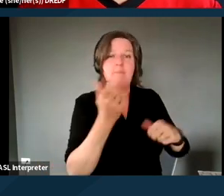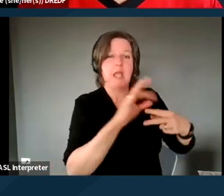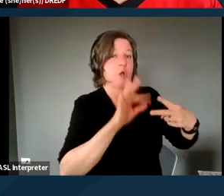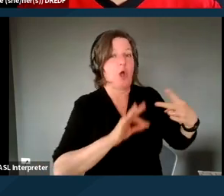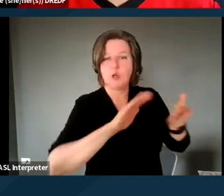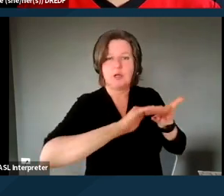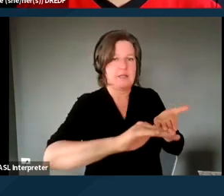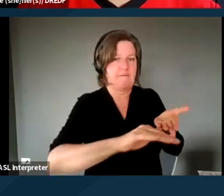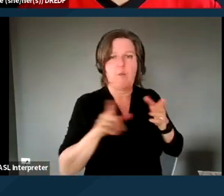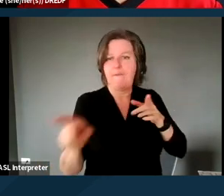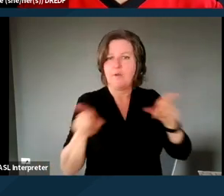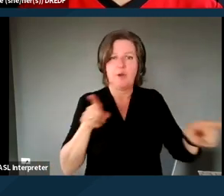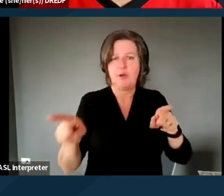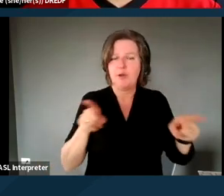Those are the waivers that you are on one.